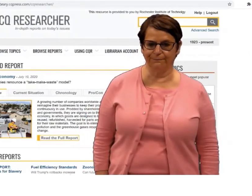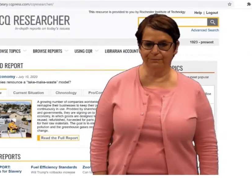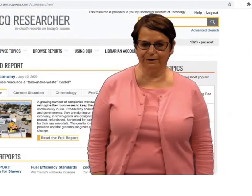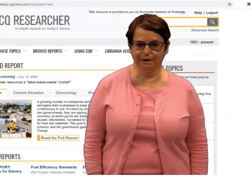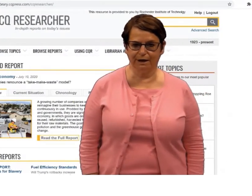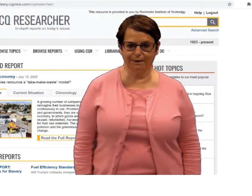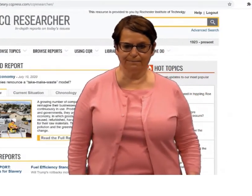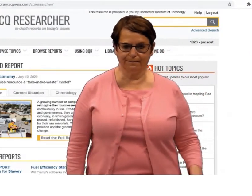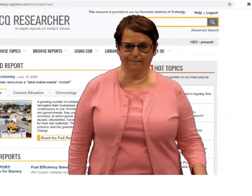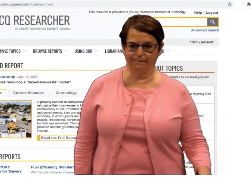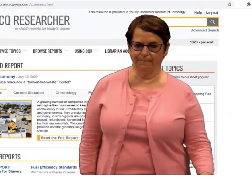Click on the title.